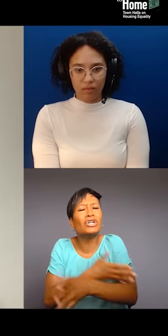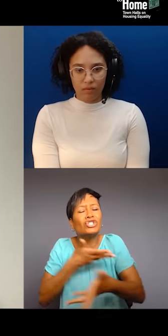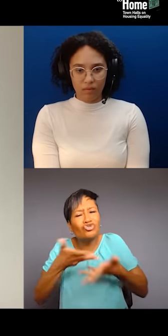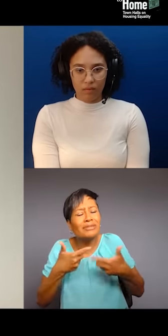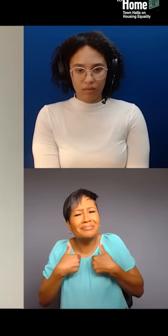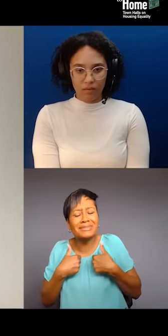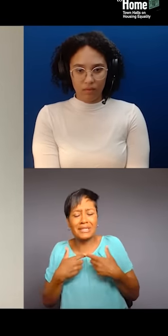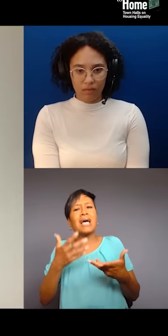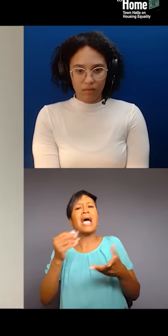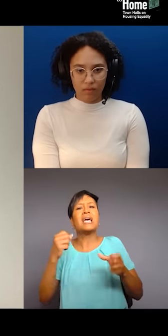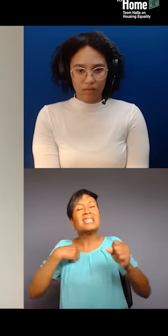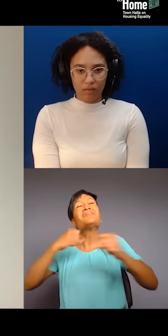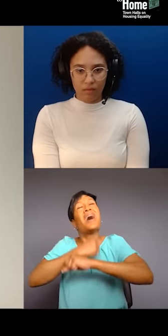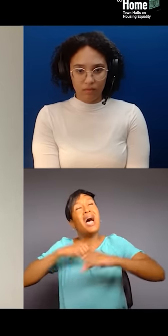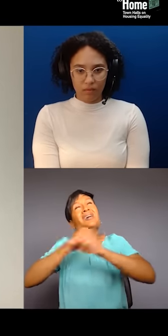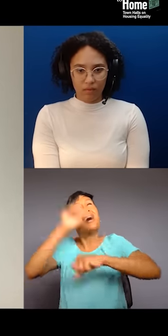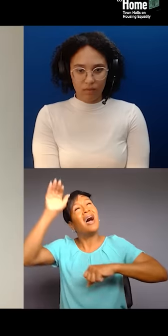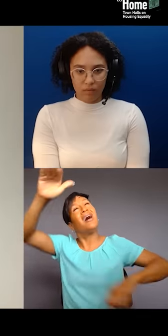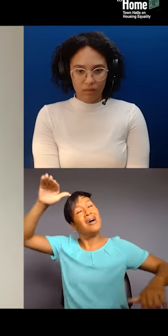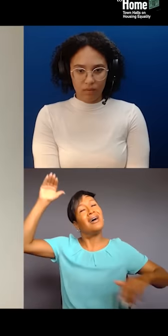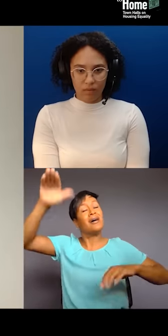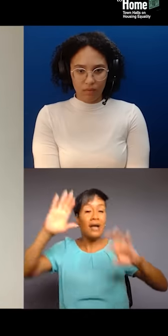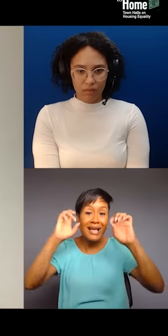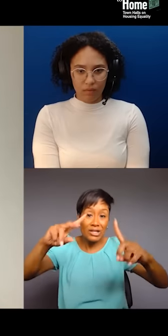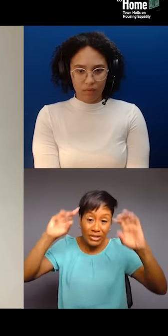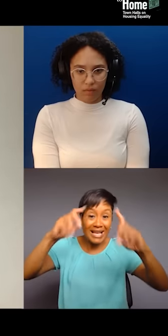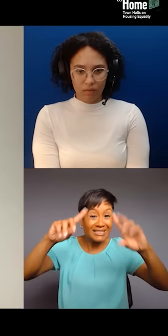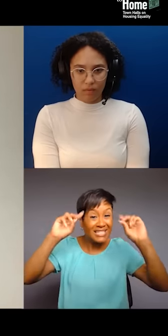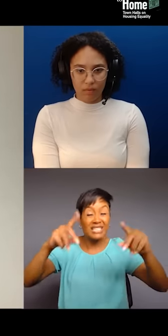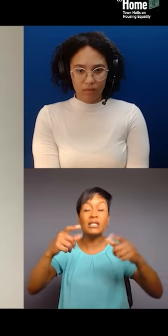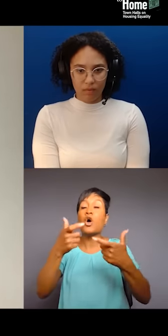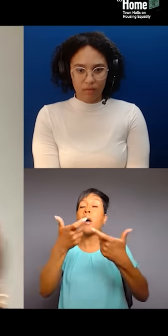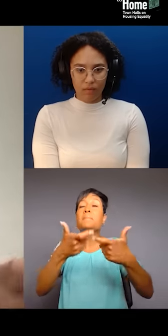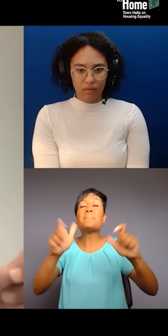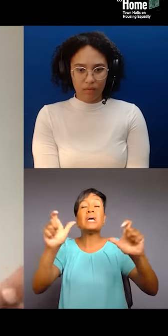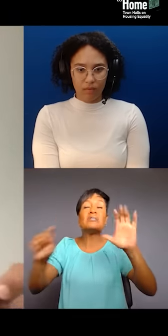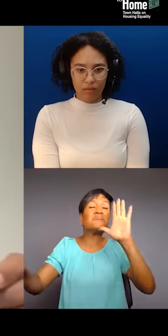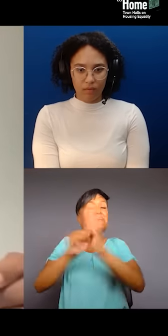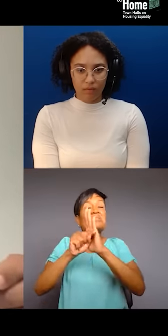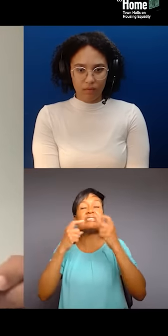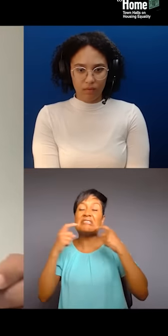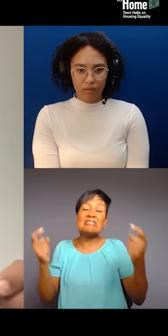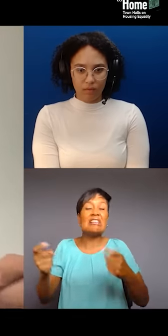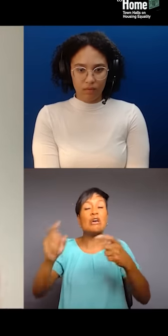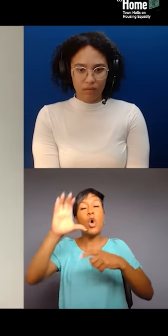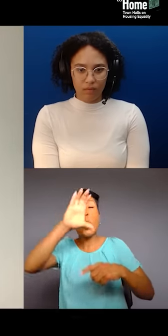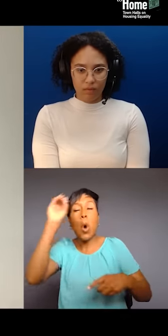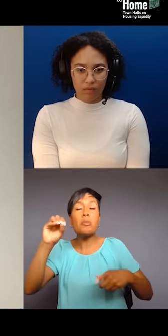And I think the biggest sin that corporations, government, and people who try to help us that they've done to us,